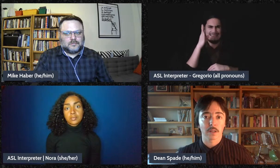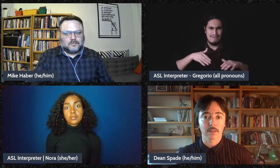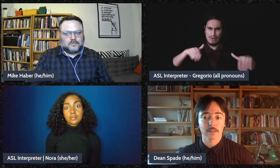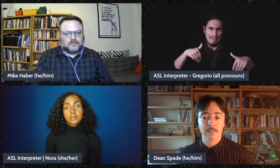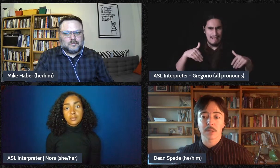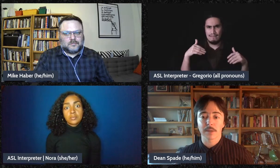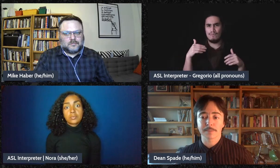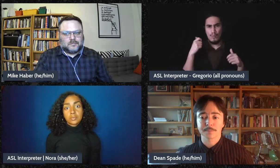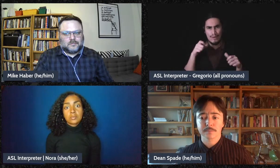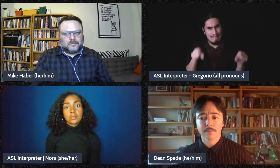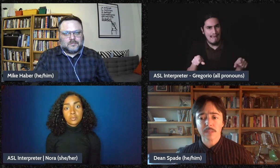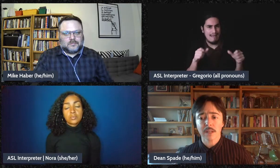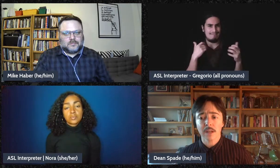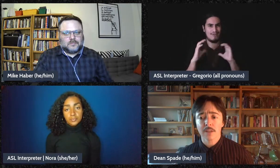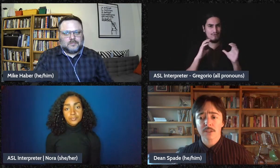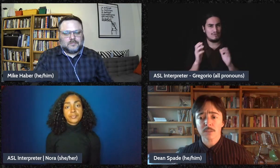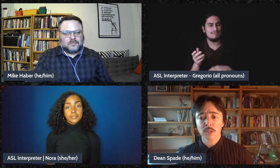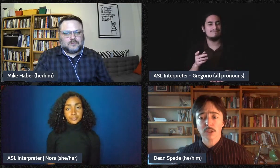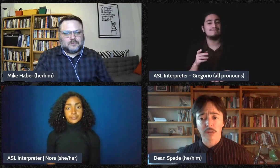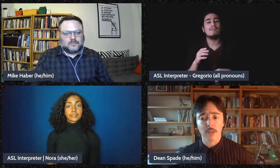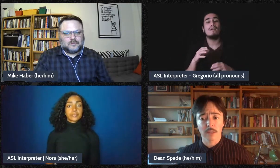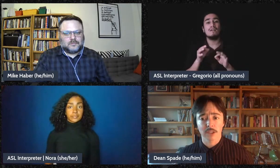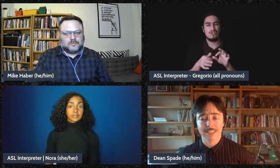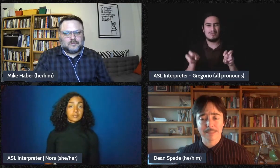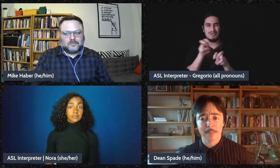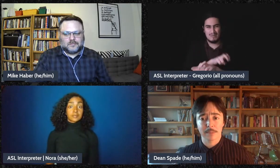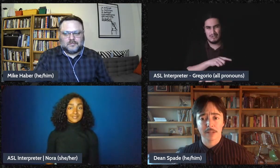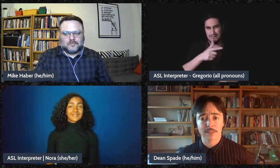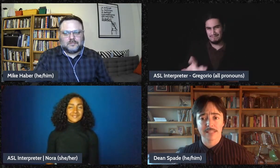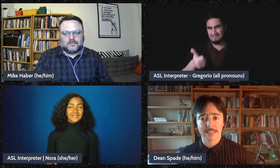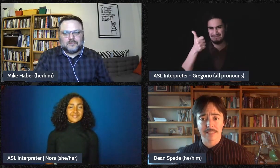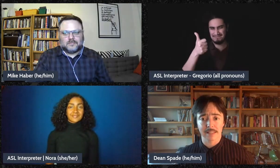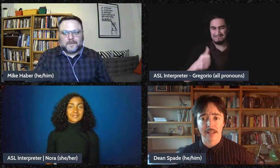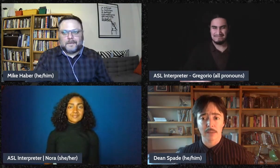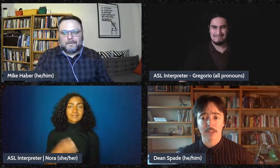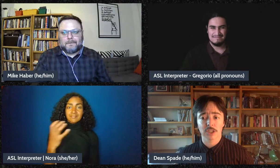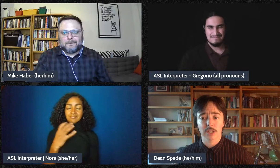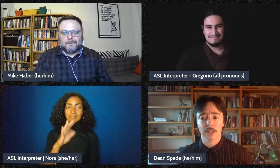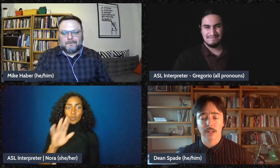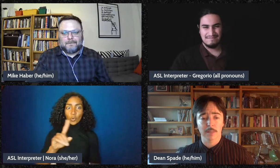to keep going there's some really great questions that people have sent in. I want to share a couple